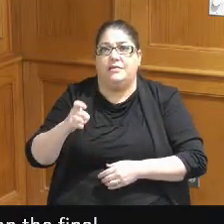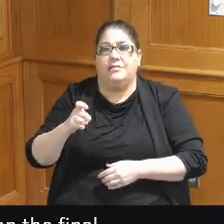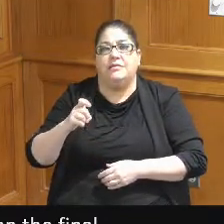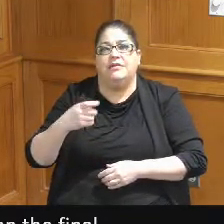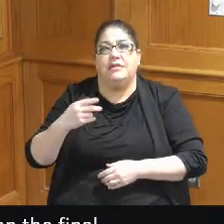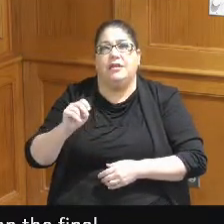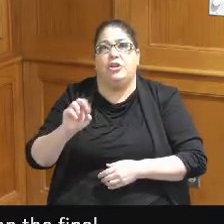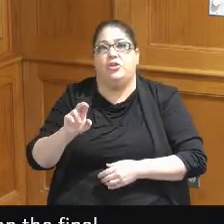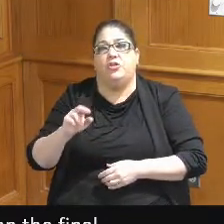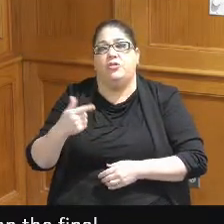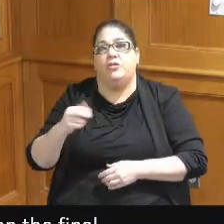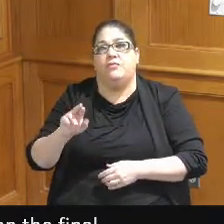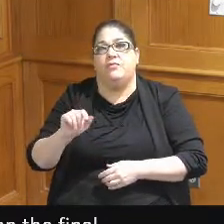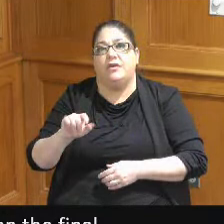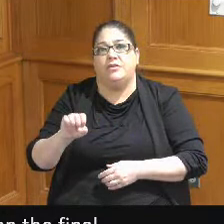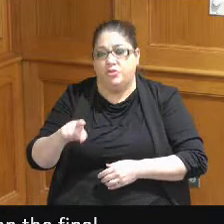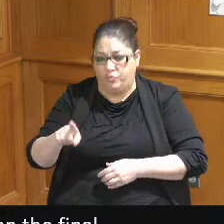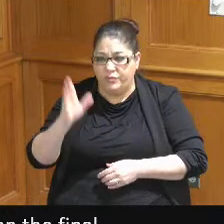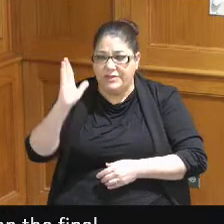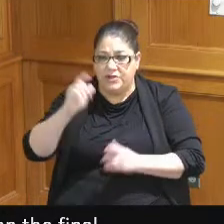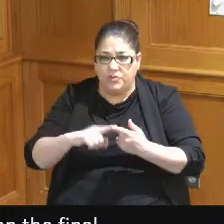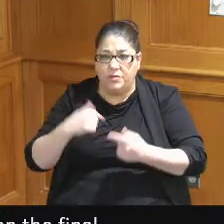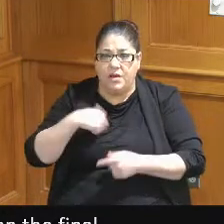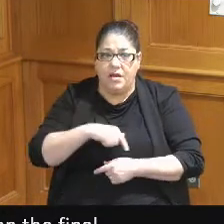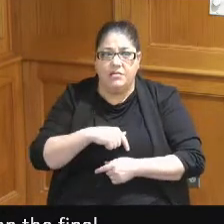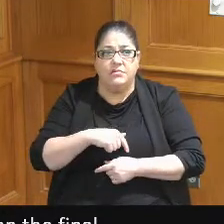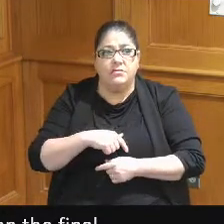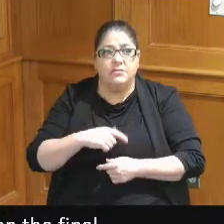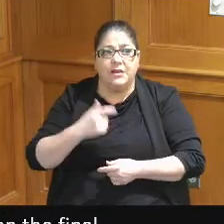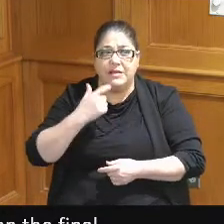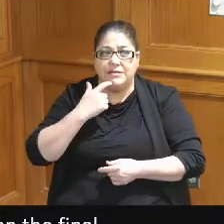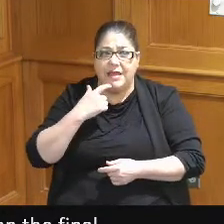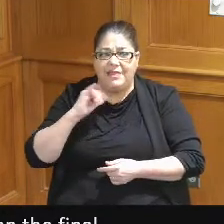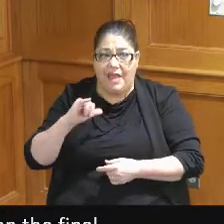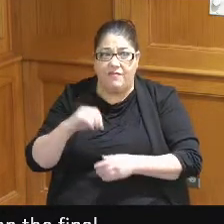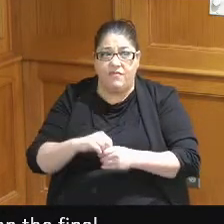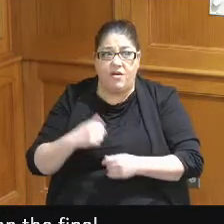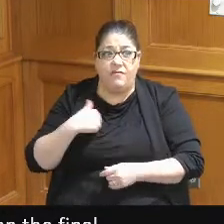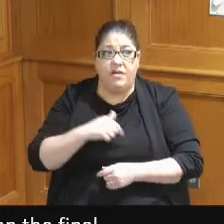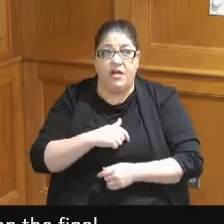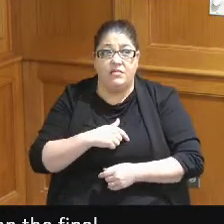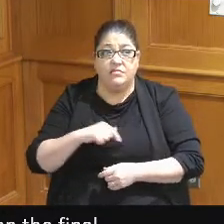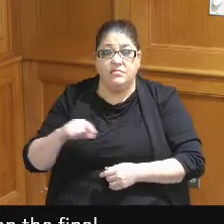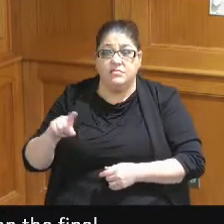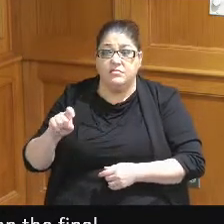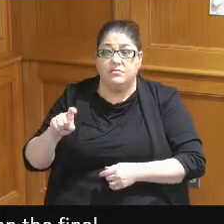you did present to us and I had asked I said well does that involve us and at that time it